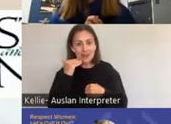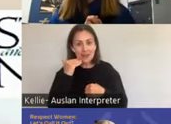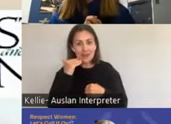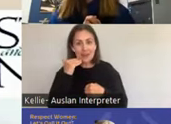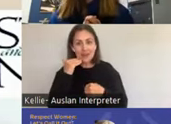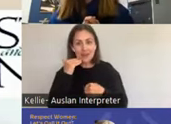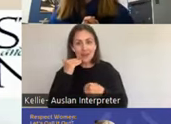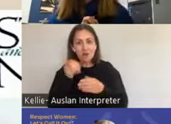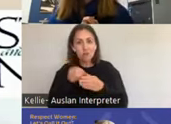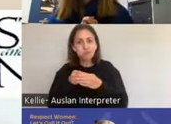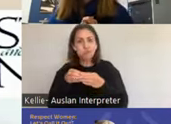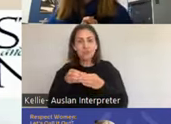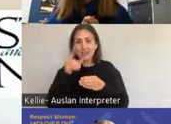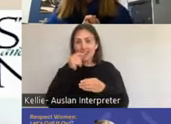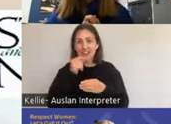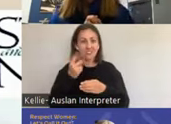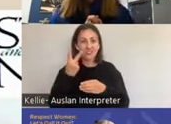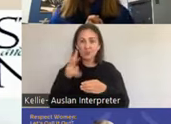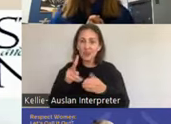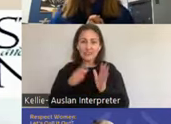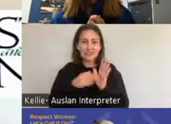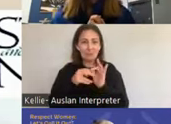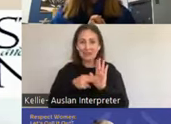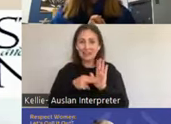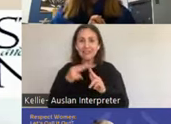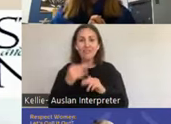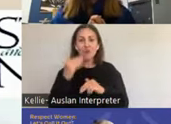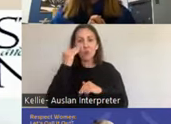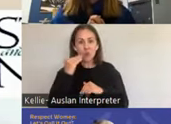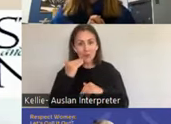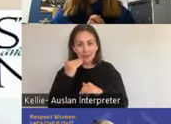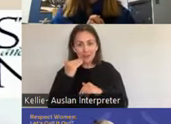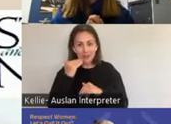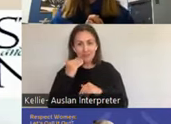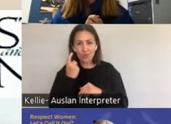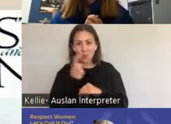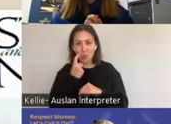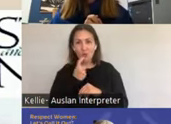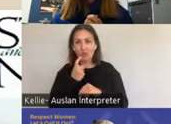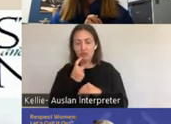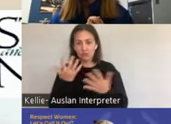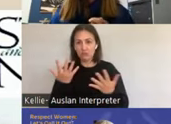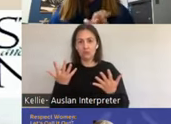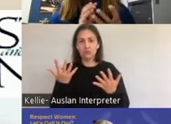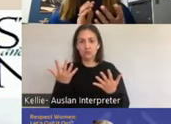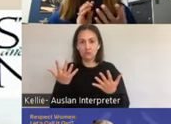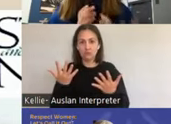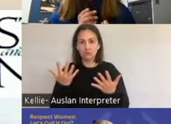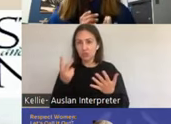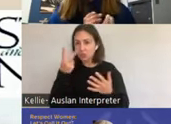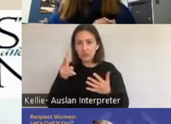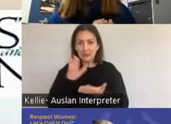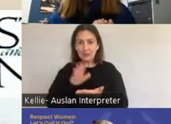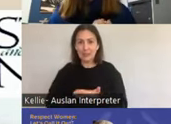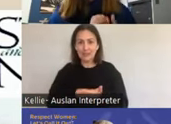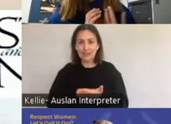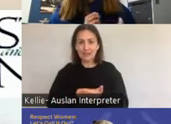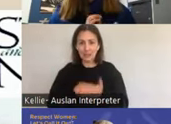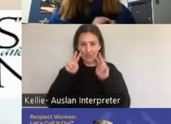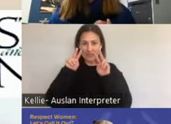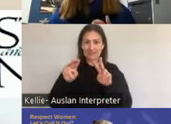will take 20 to 30 min to be able to get to a full erection of the clitoris. Interestingly, this also